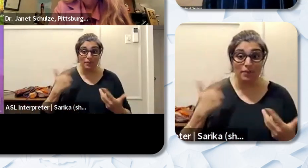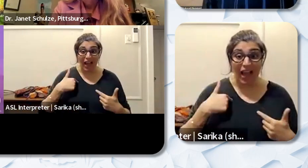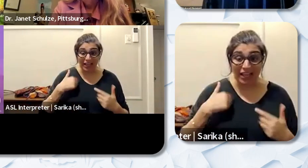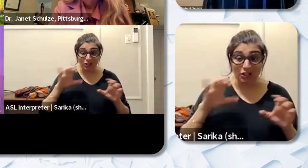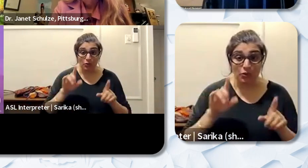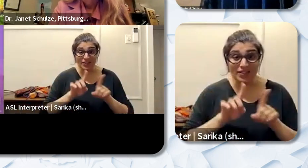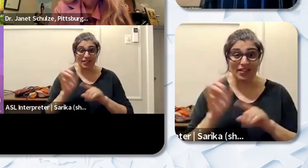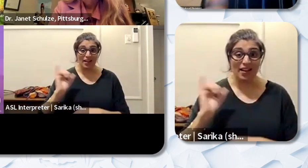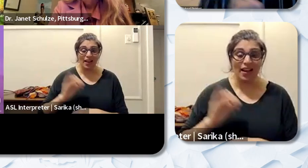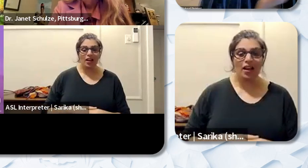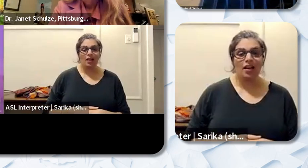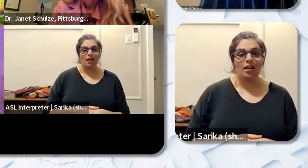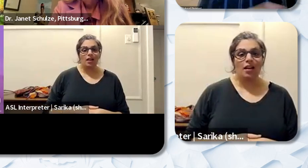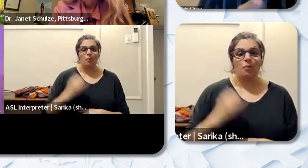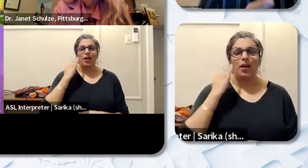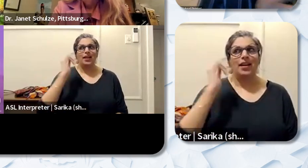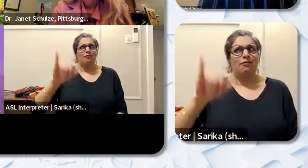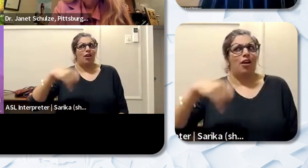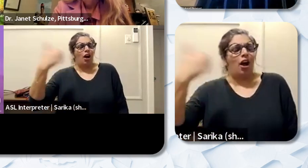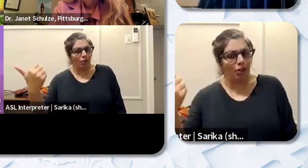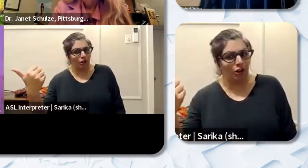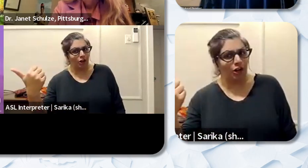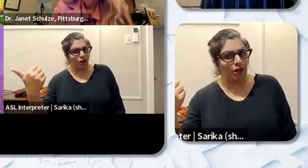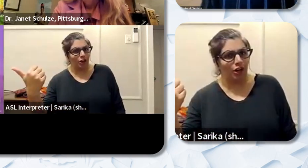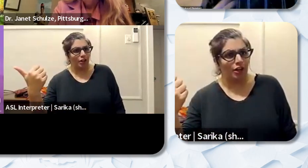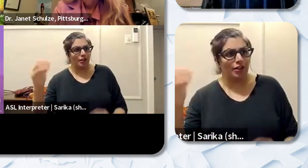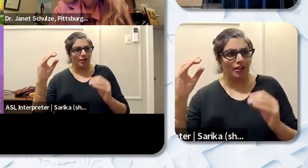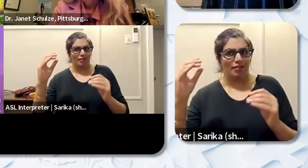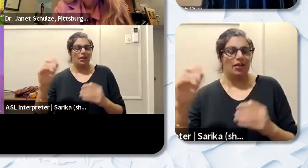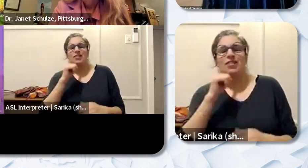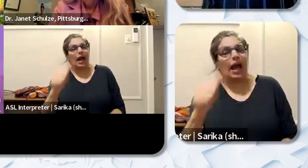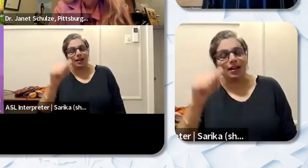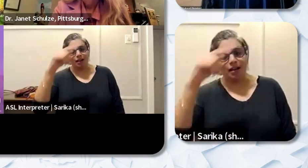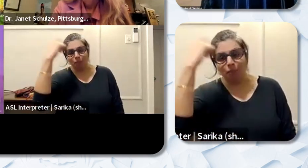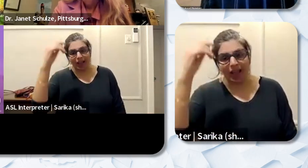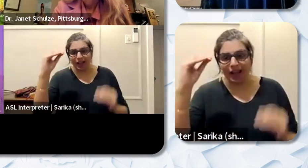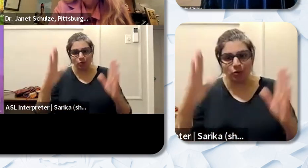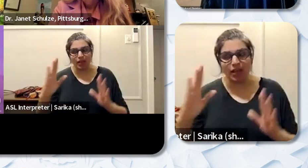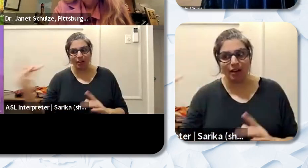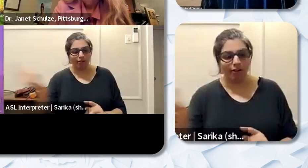know possible otherwise with someone who wasn't a per a man of color a Black educator. So we